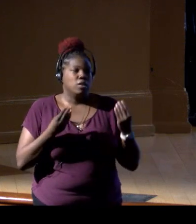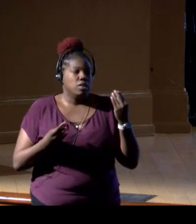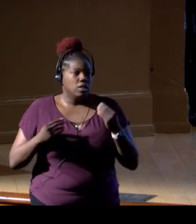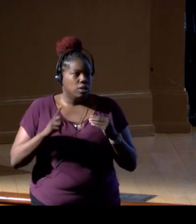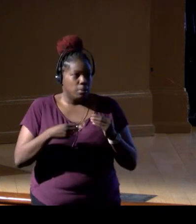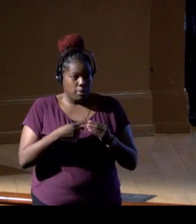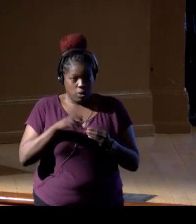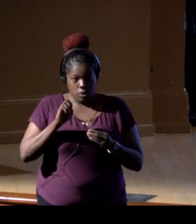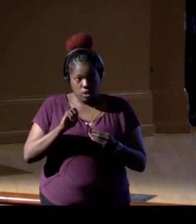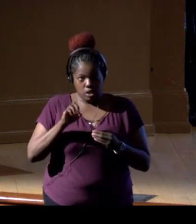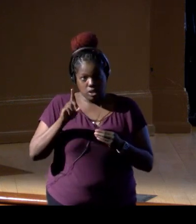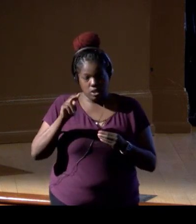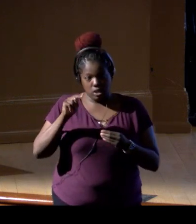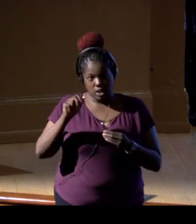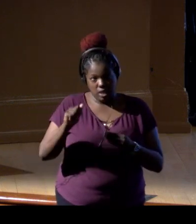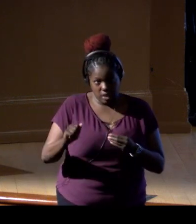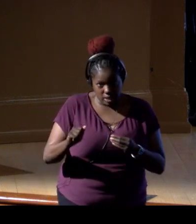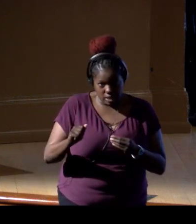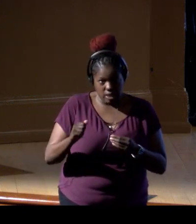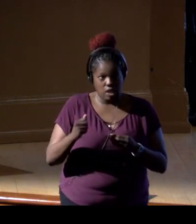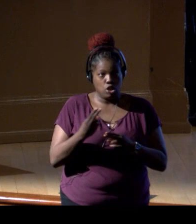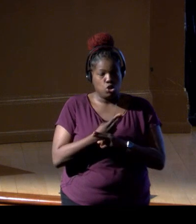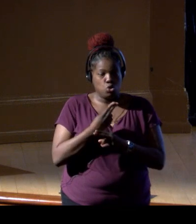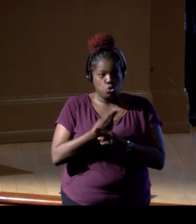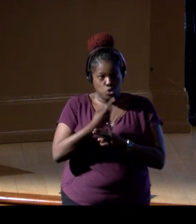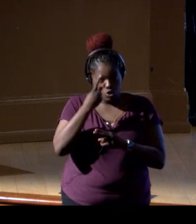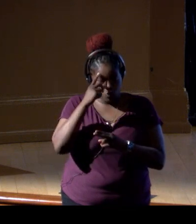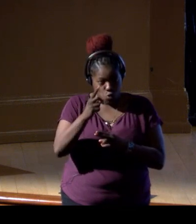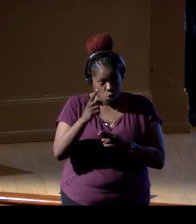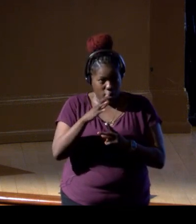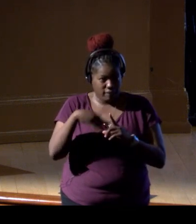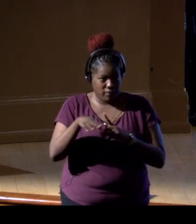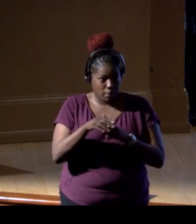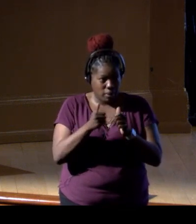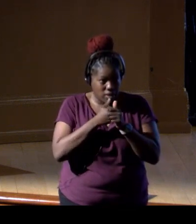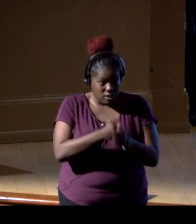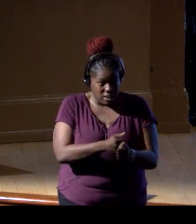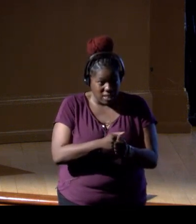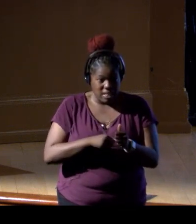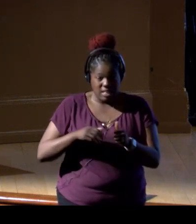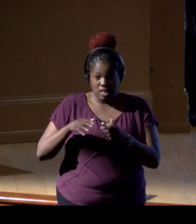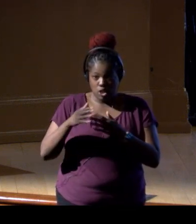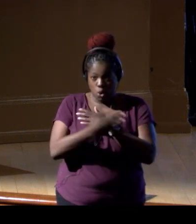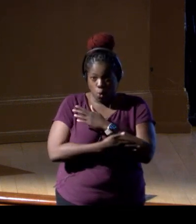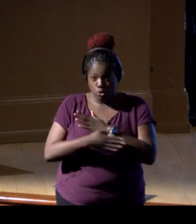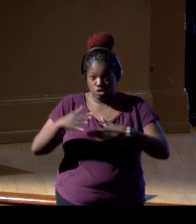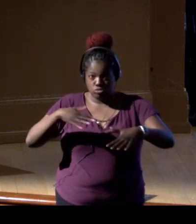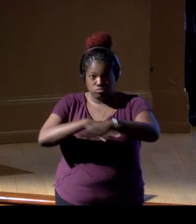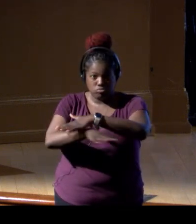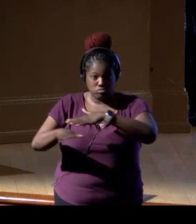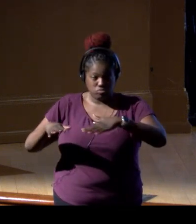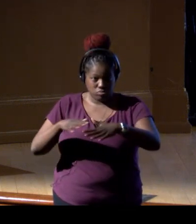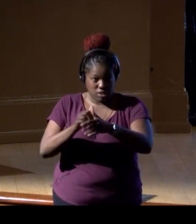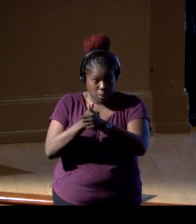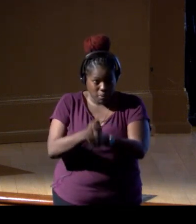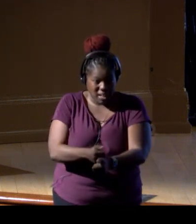eDNA use for environmental compliance. Are developers out in the ocean in compliance? Is the federal government doing what it's supposed to do